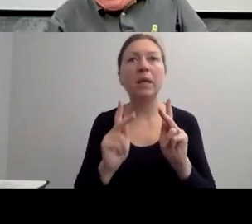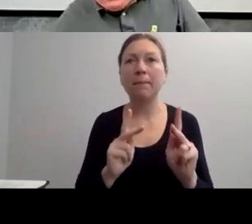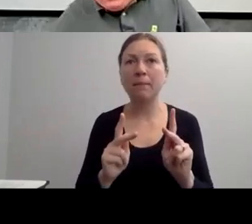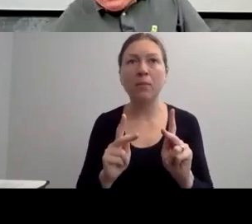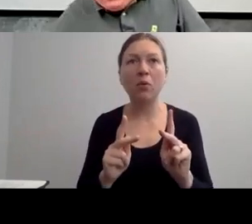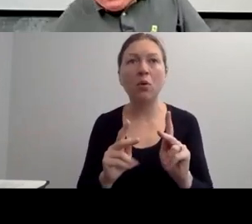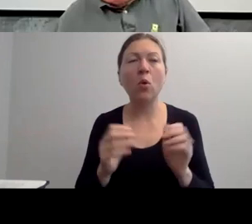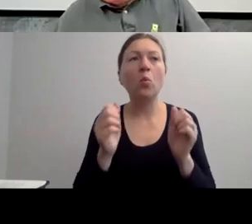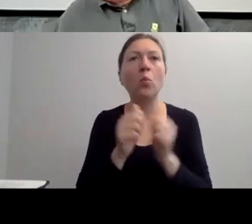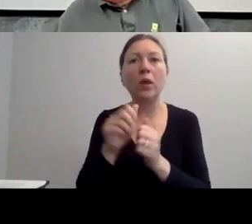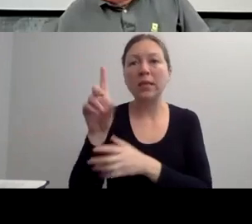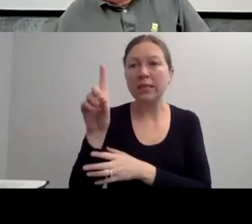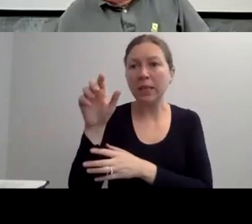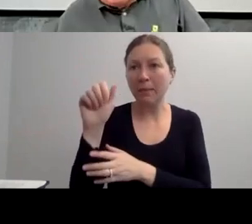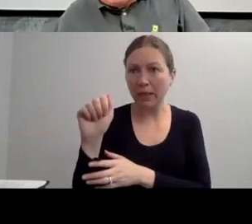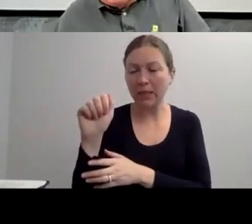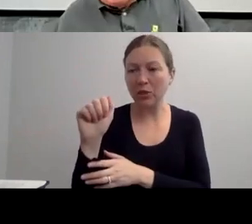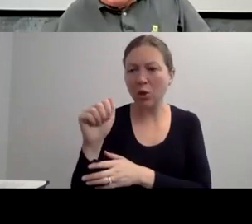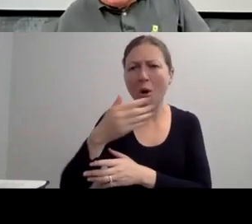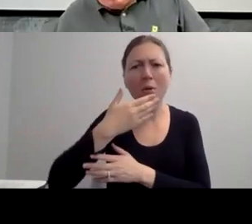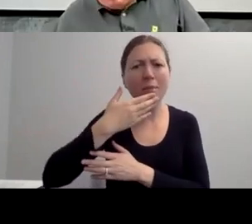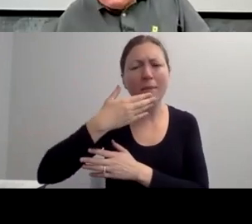STEVE, THANK YOU SO MUCH. THAT'S EXACTLY RIGHT."